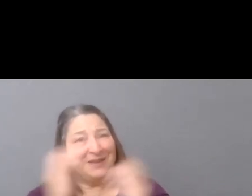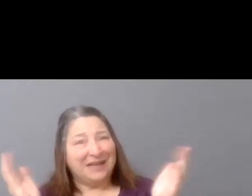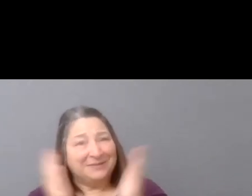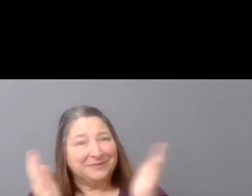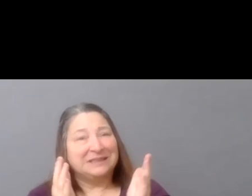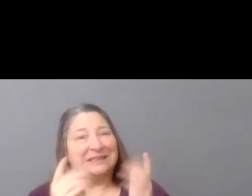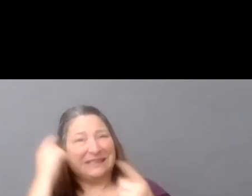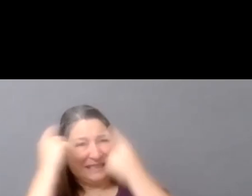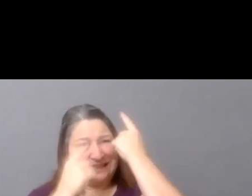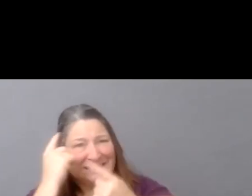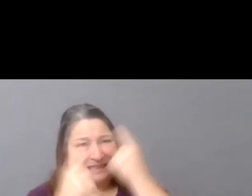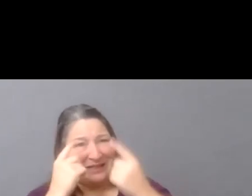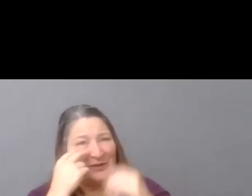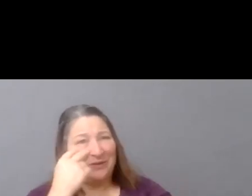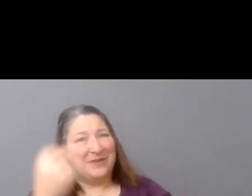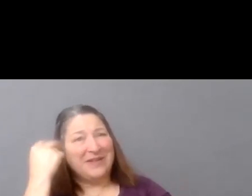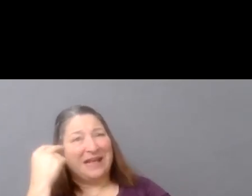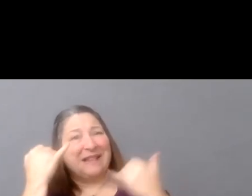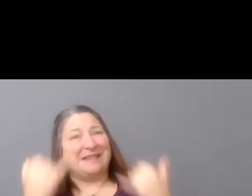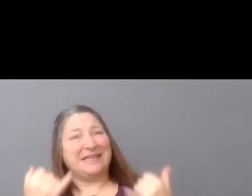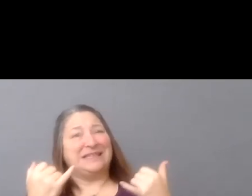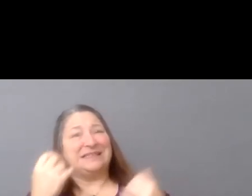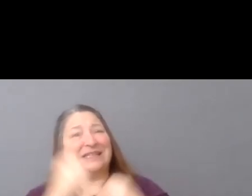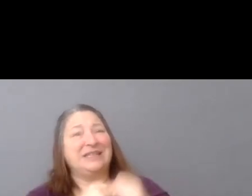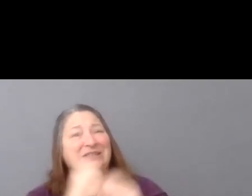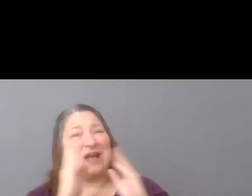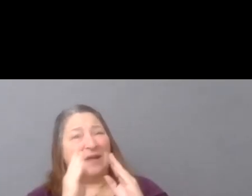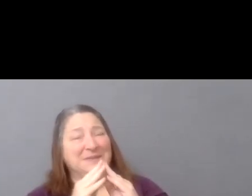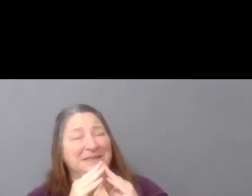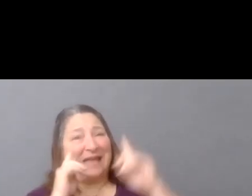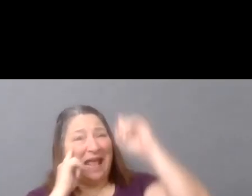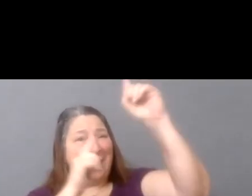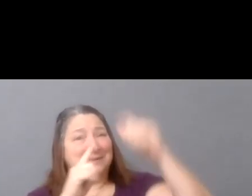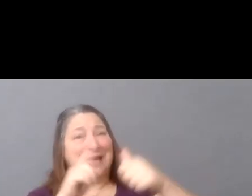conference themes, which are access, power, and possibility.